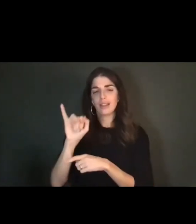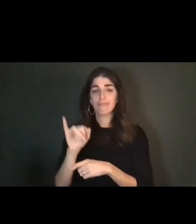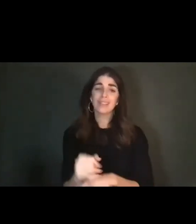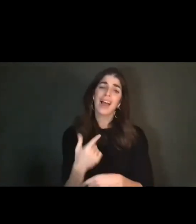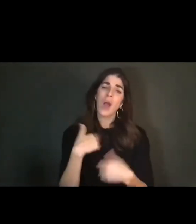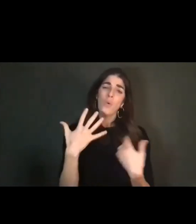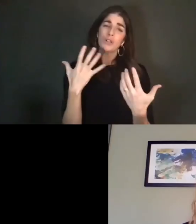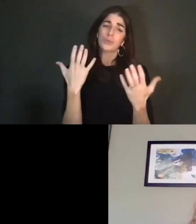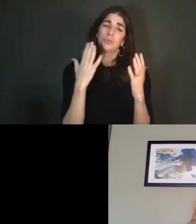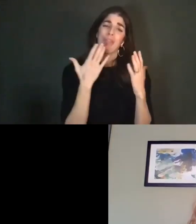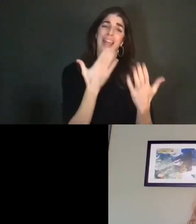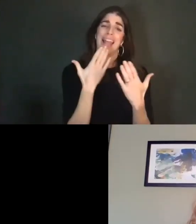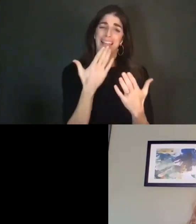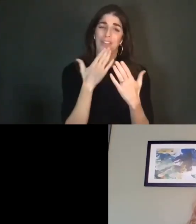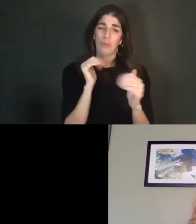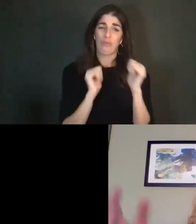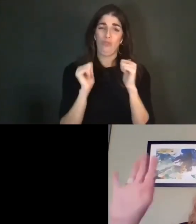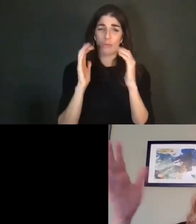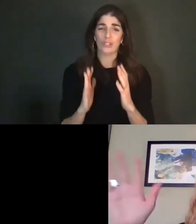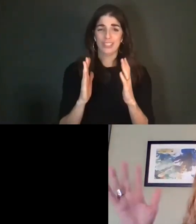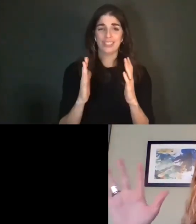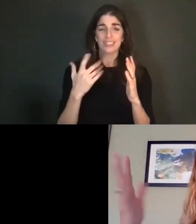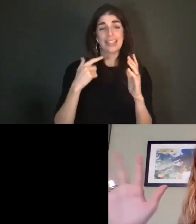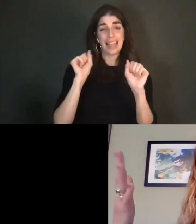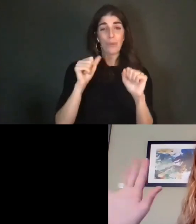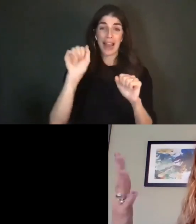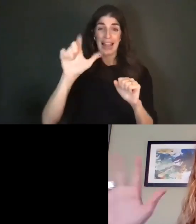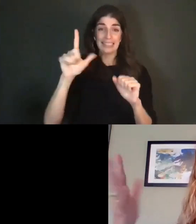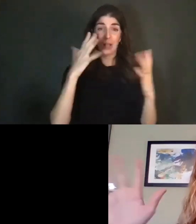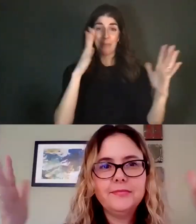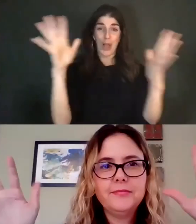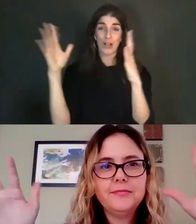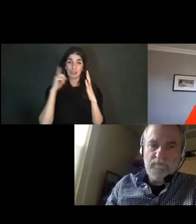performers for that reading and offering them a nice round of ASL applause. That was so